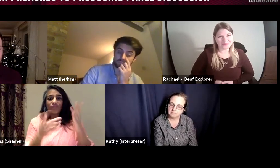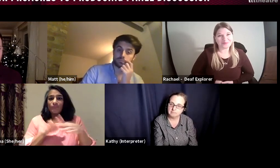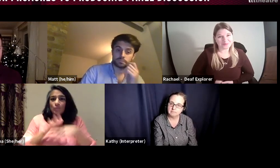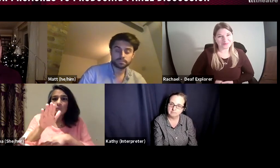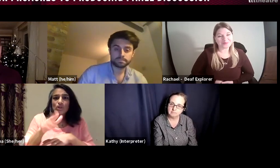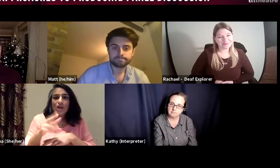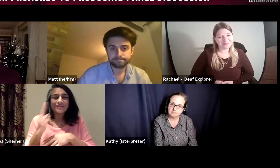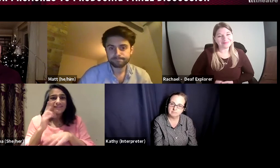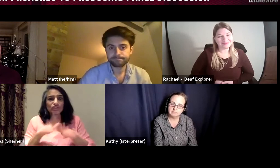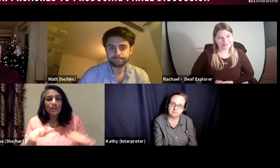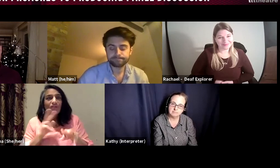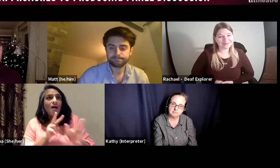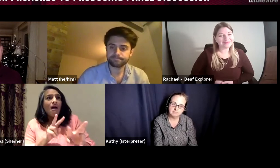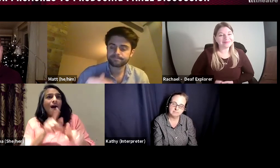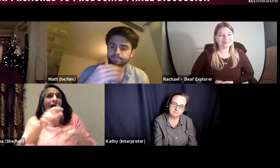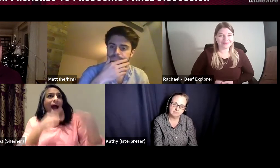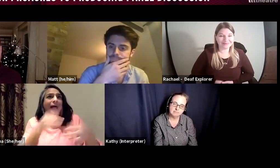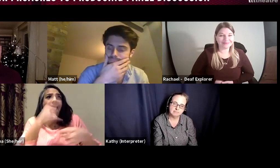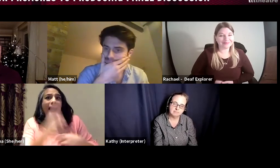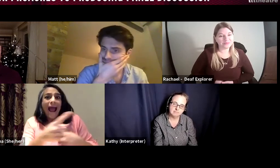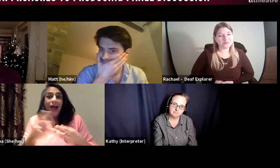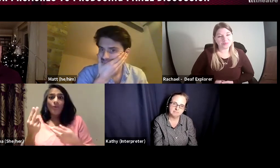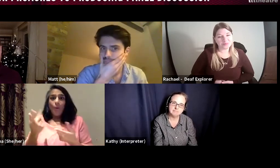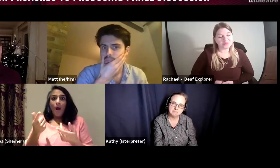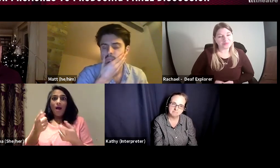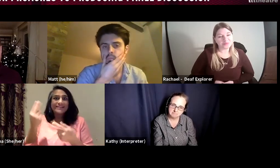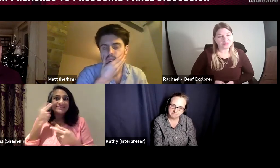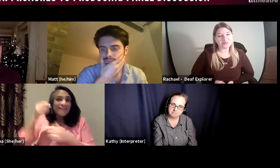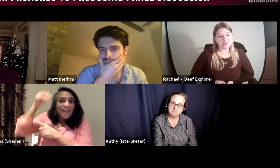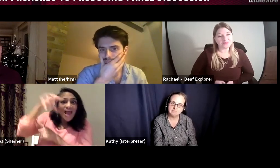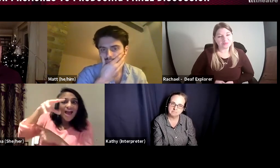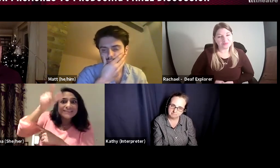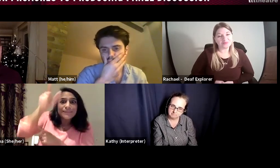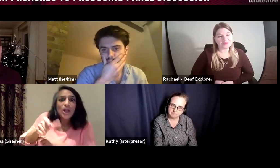deaf cohorts, because it is good for children to think about perhaps they wish to become an actor,